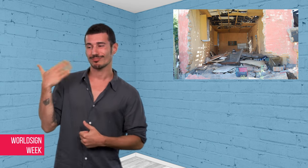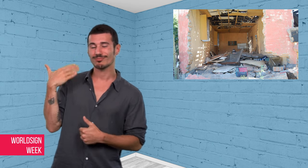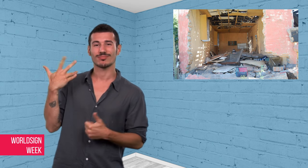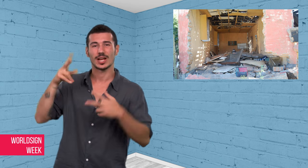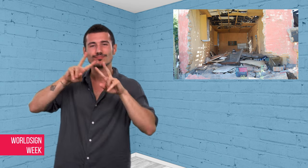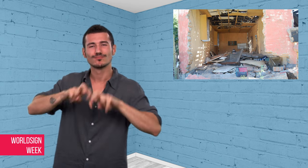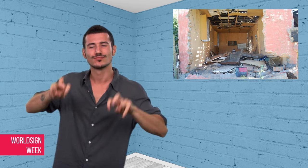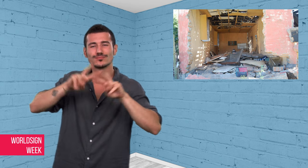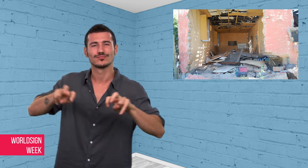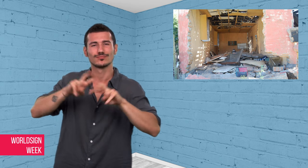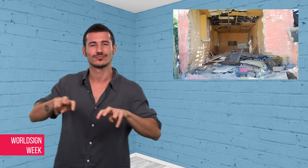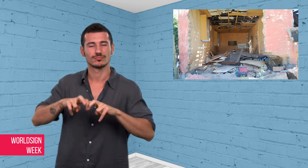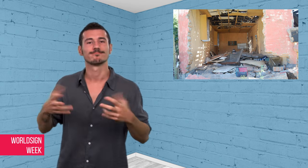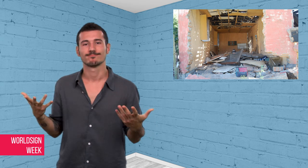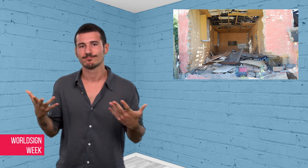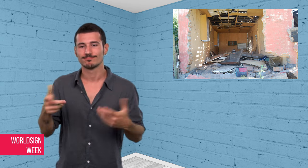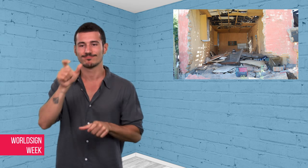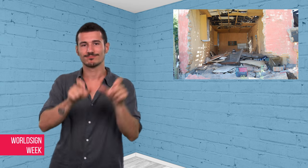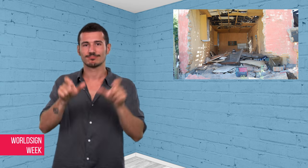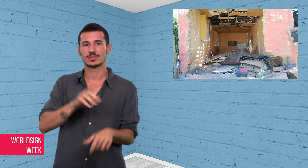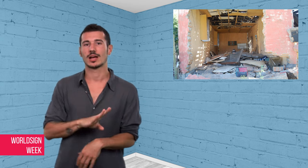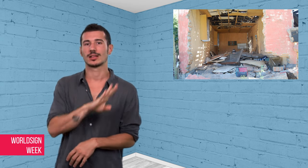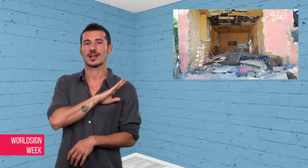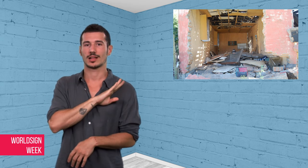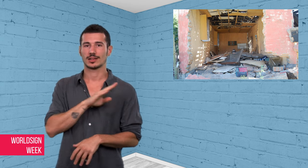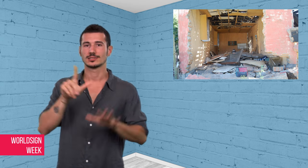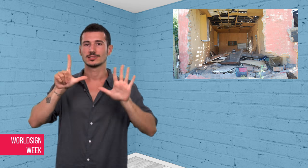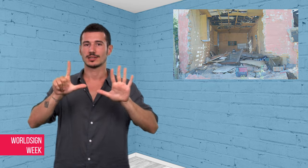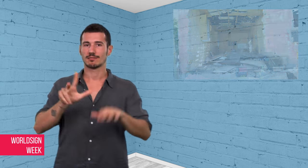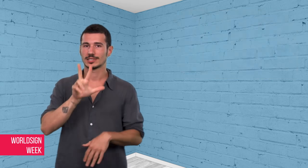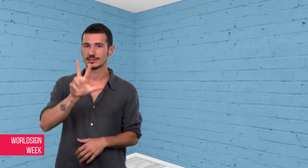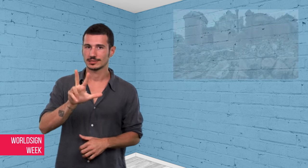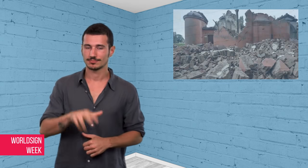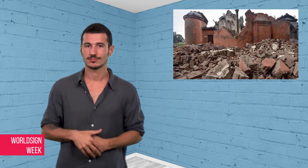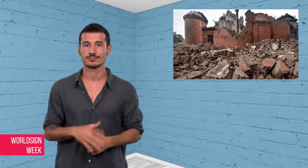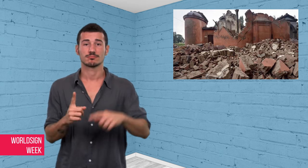be at least 73 people and one town